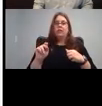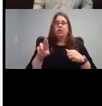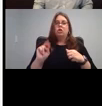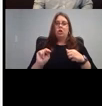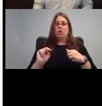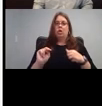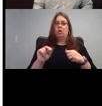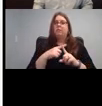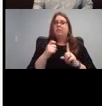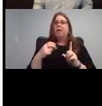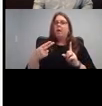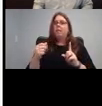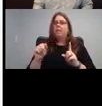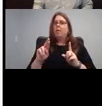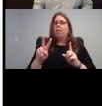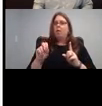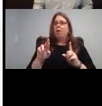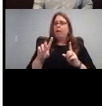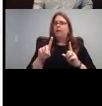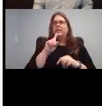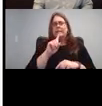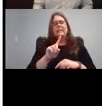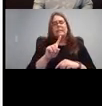important concept for developing language and young children.